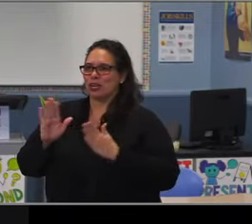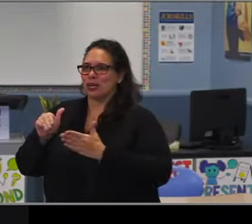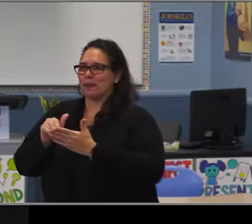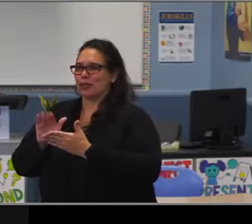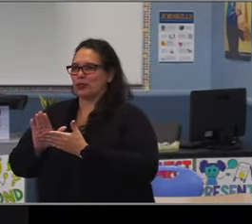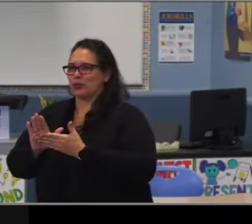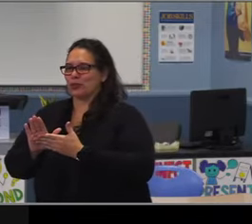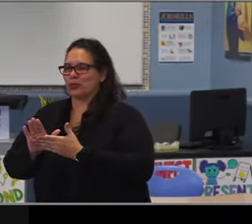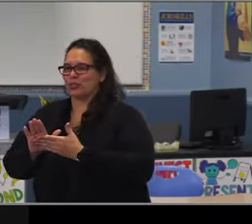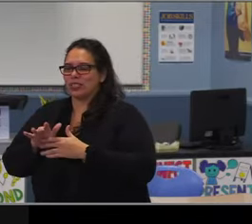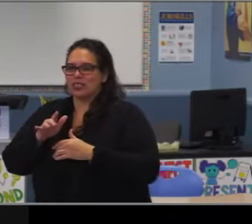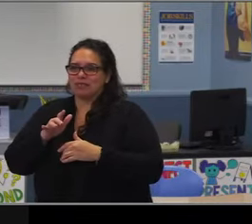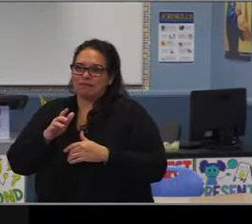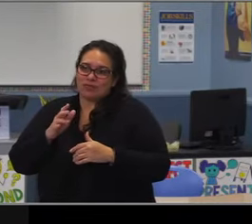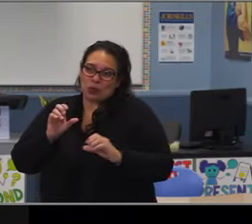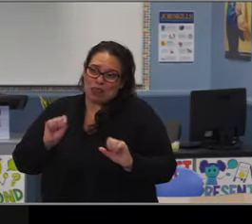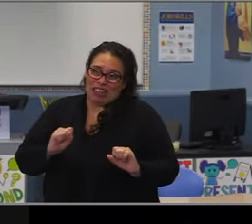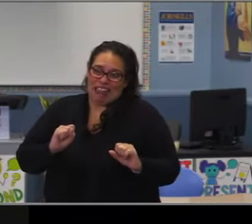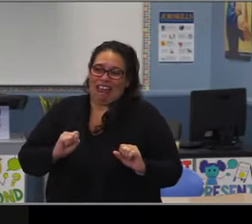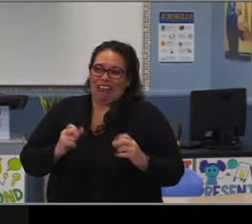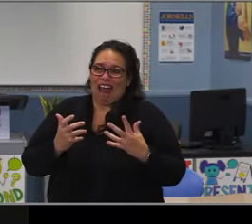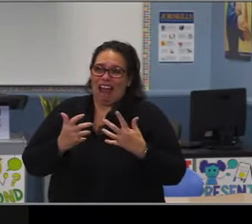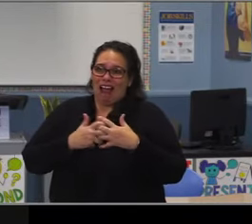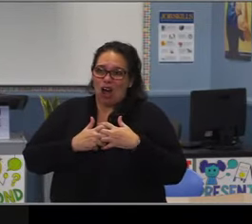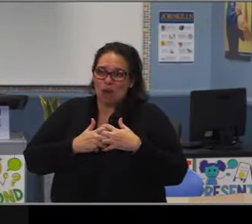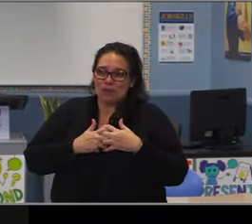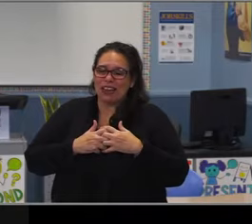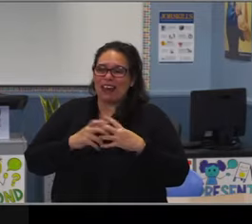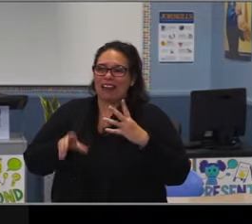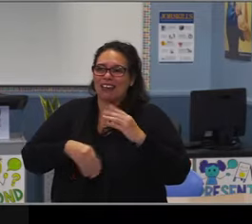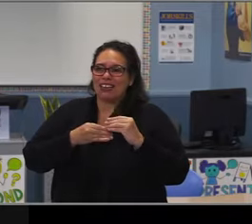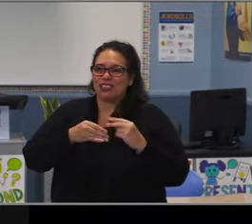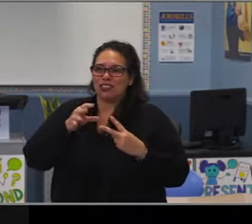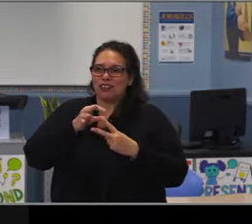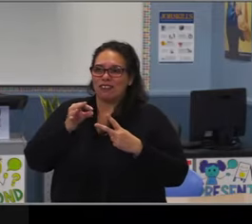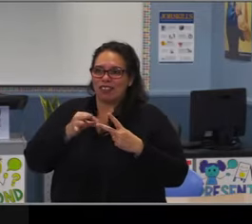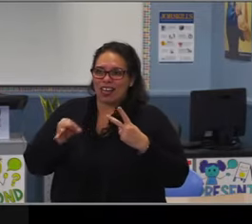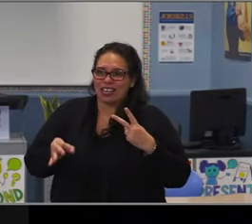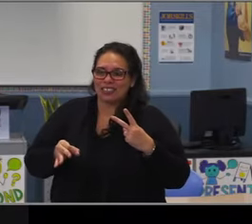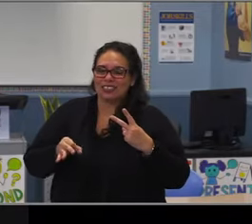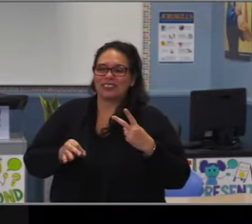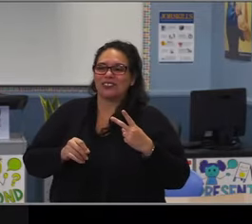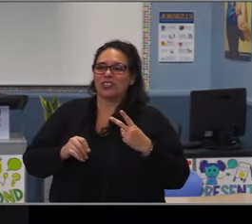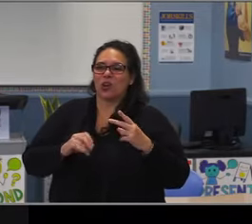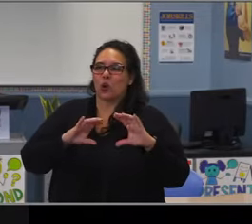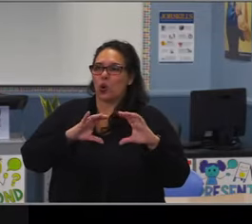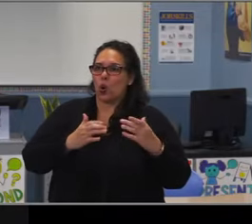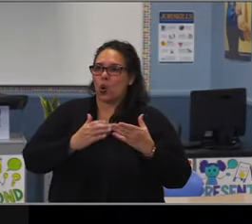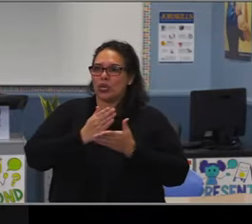Dr. L it's amazing how you put all of that into one presentation.